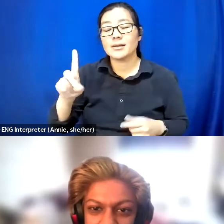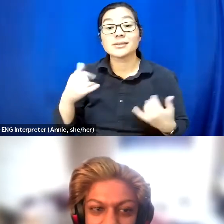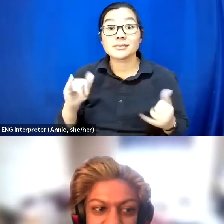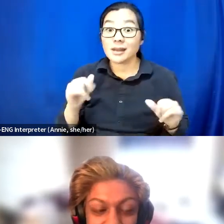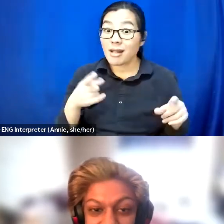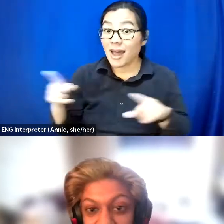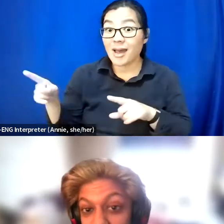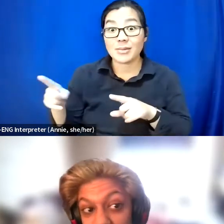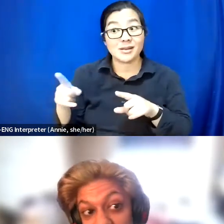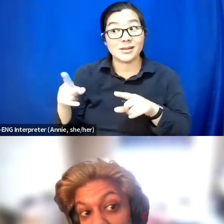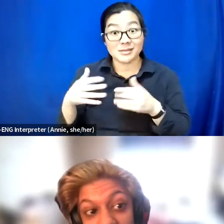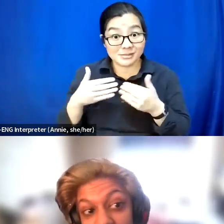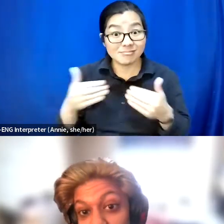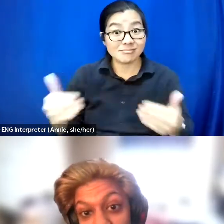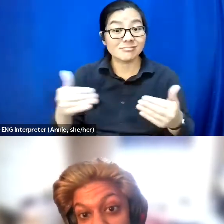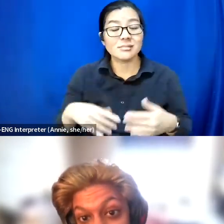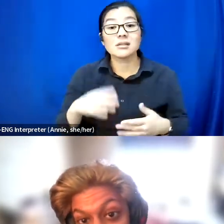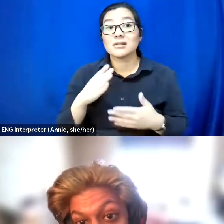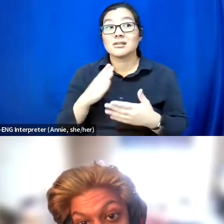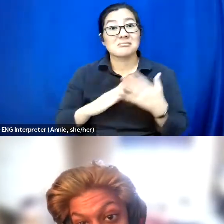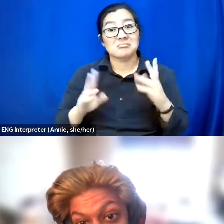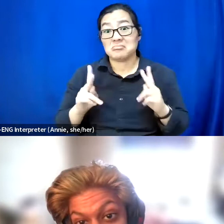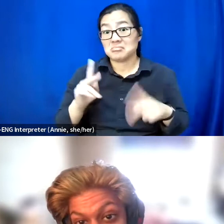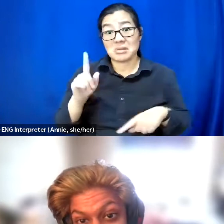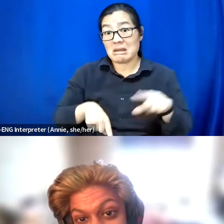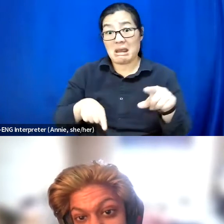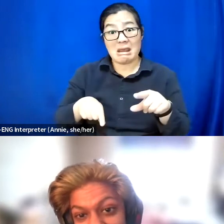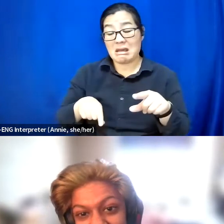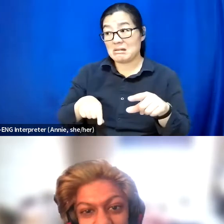A lot of folks I know are just unable to do IRL right now.